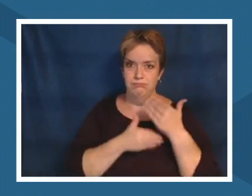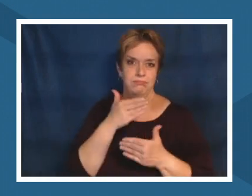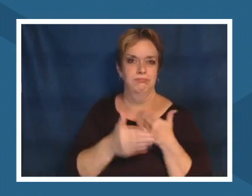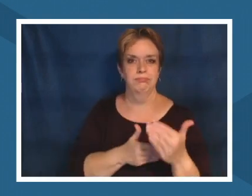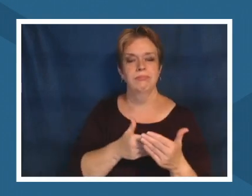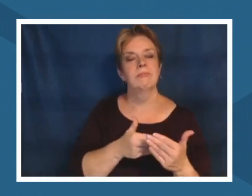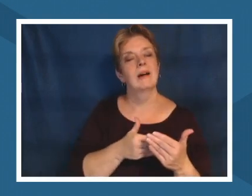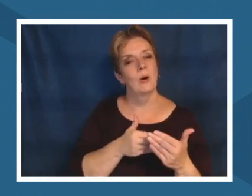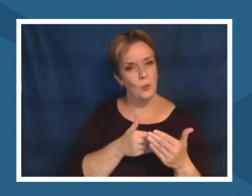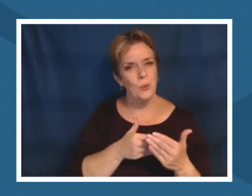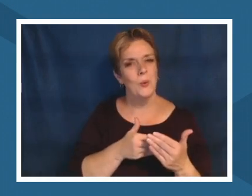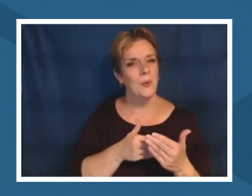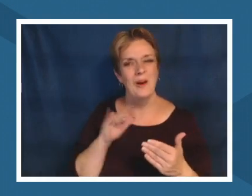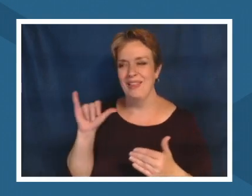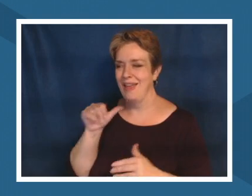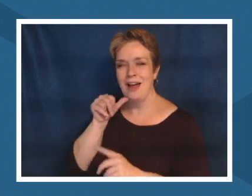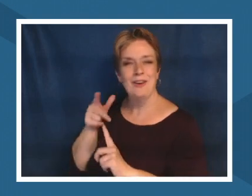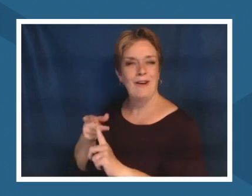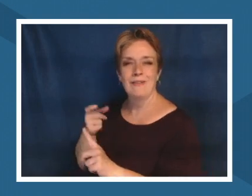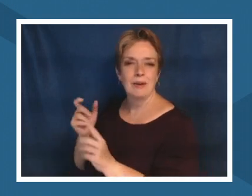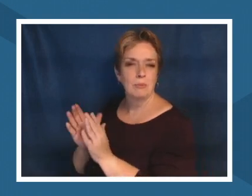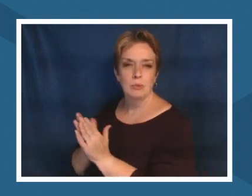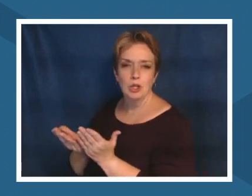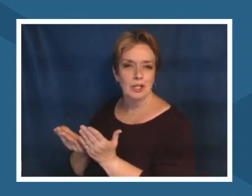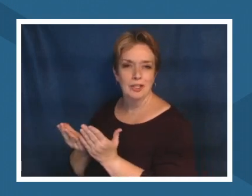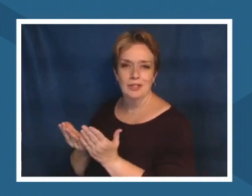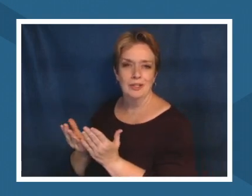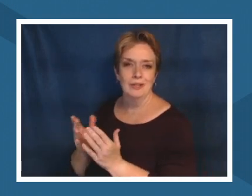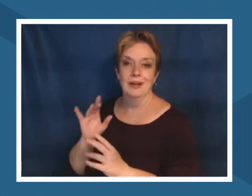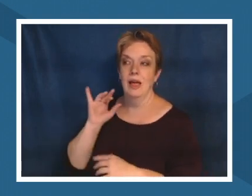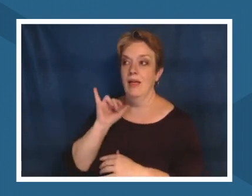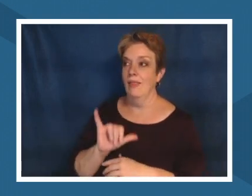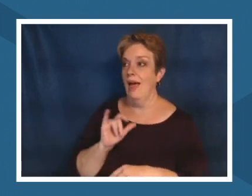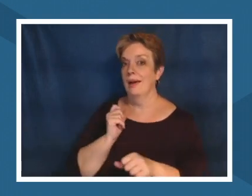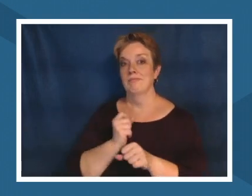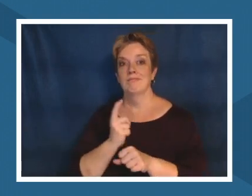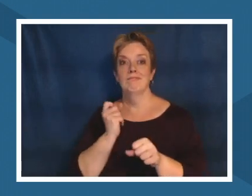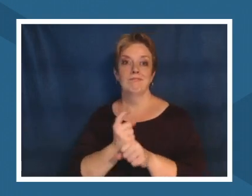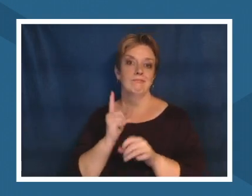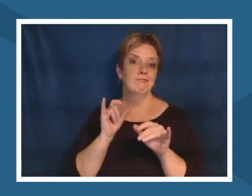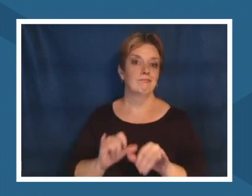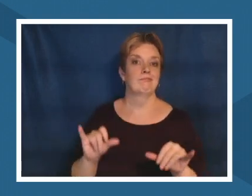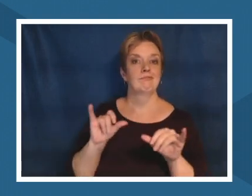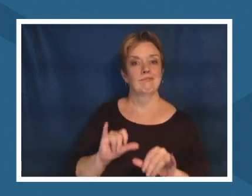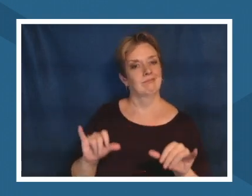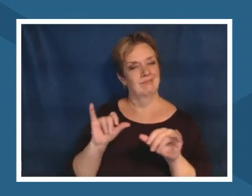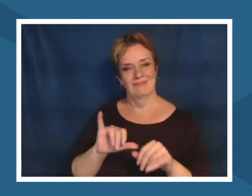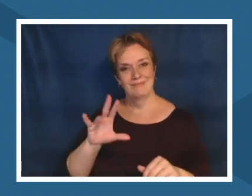something that could just be repeated year after year it was an organic moment